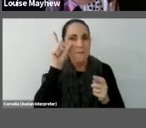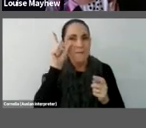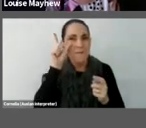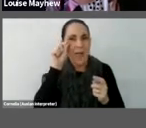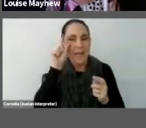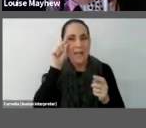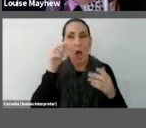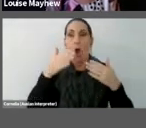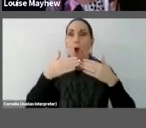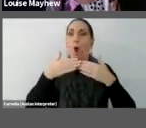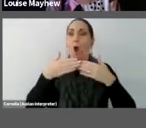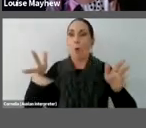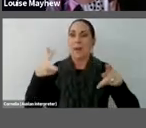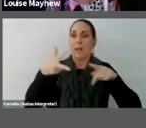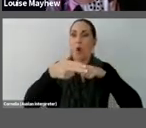Museum of Modern Art?